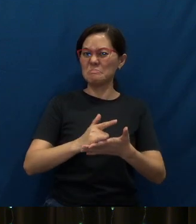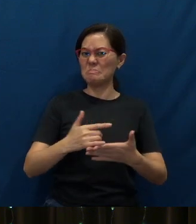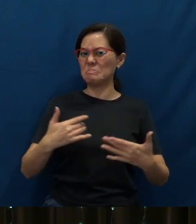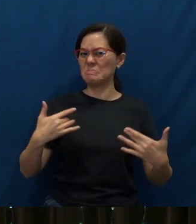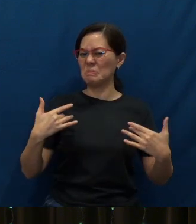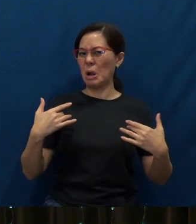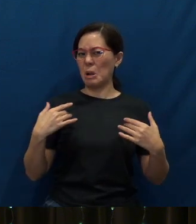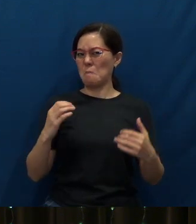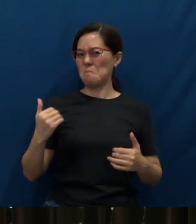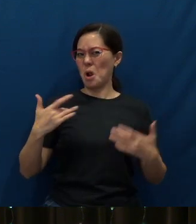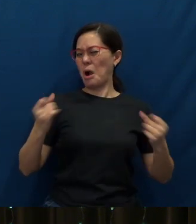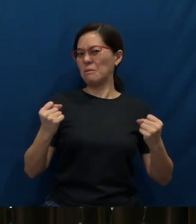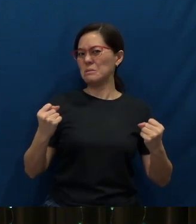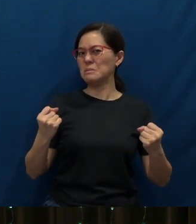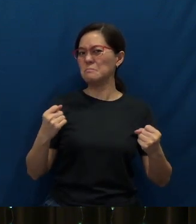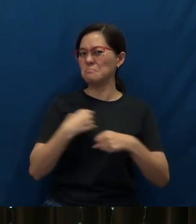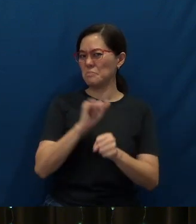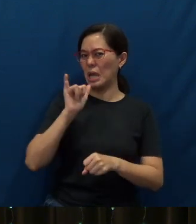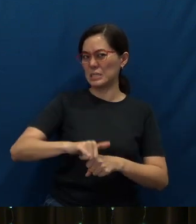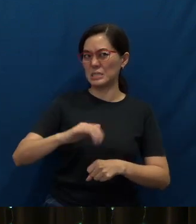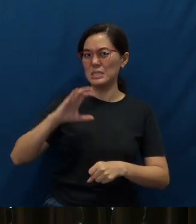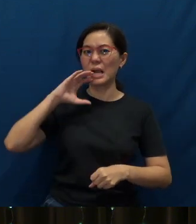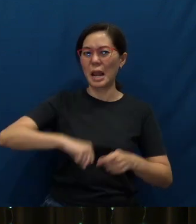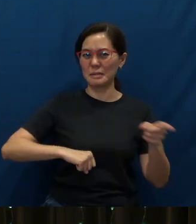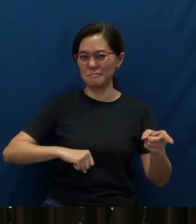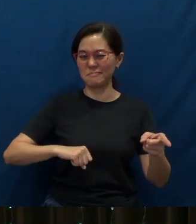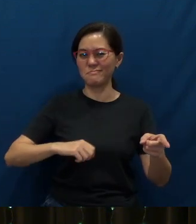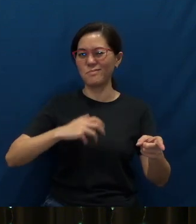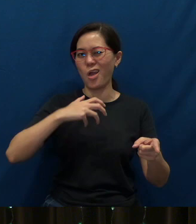make such a claim - Apple Computers.